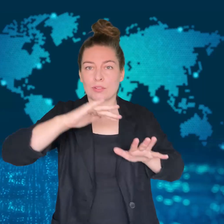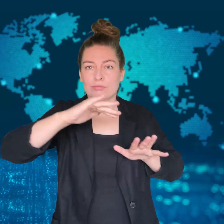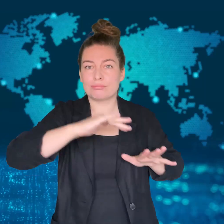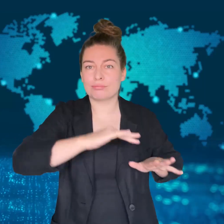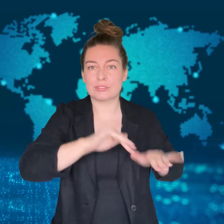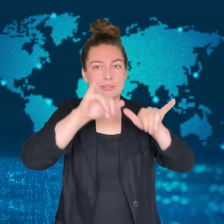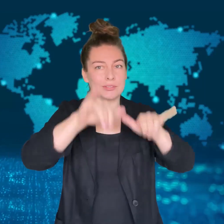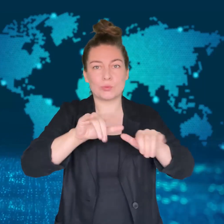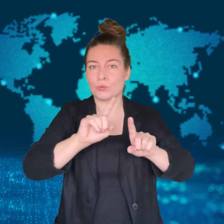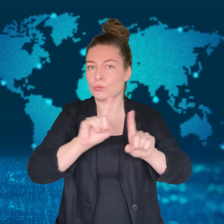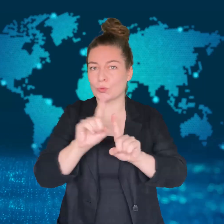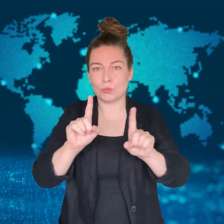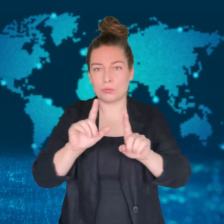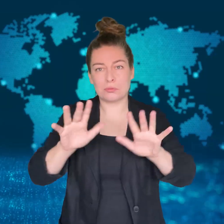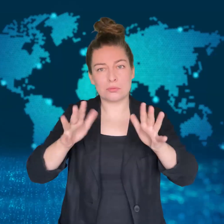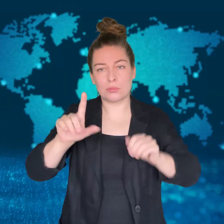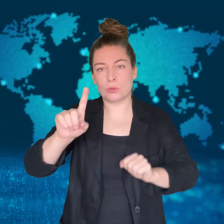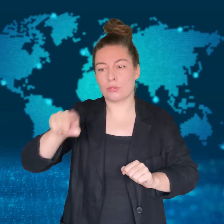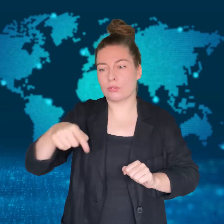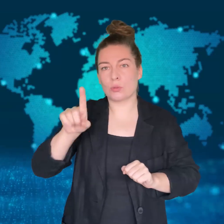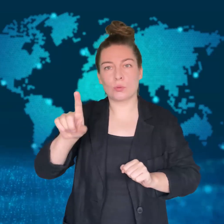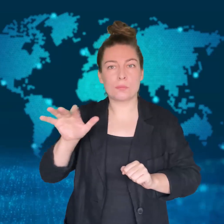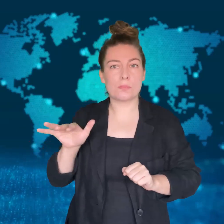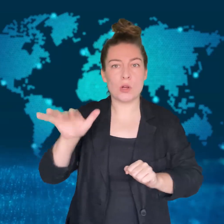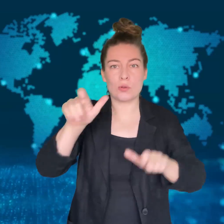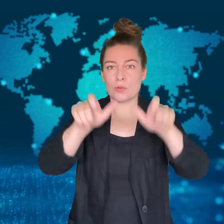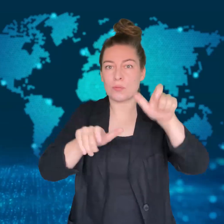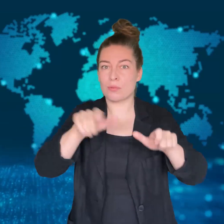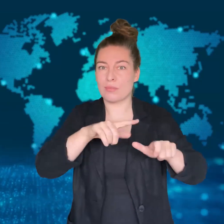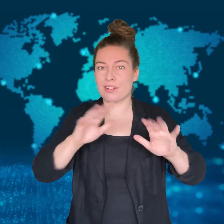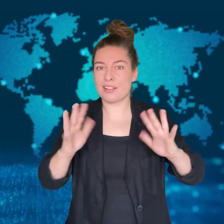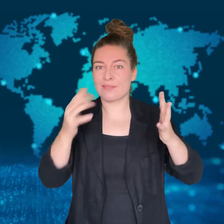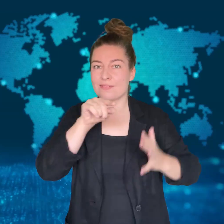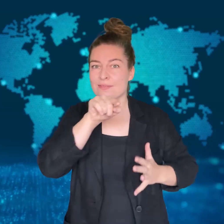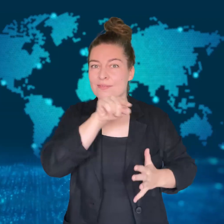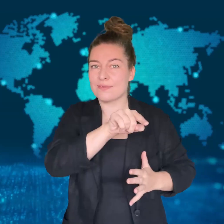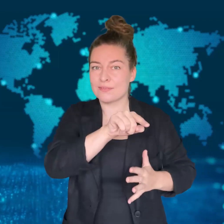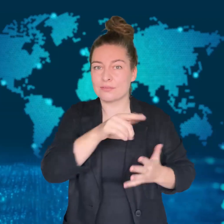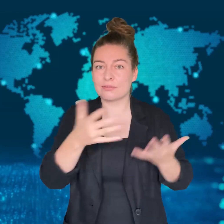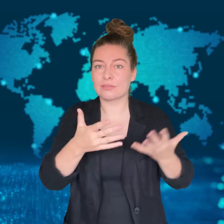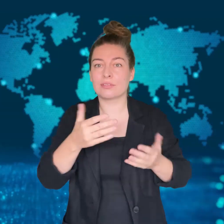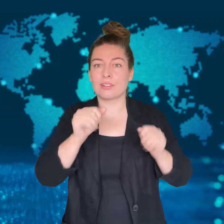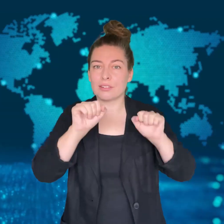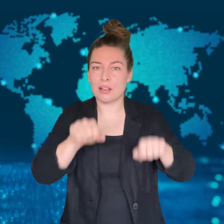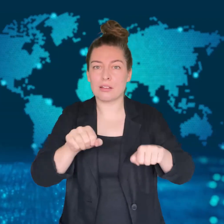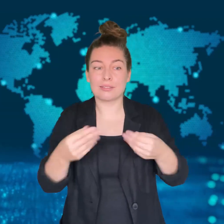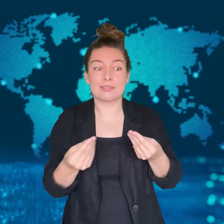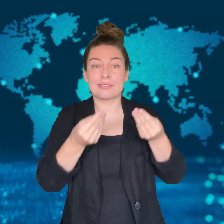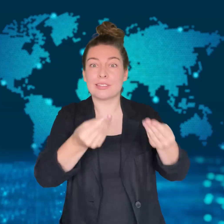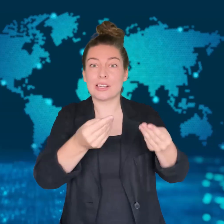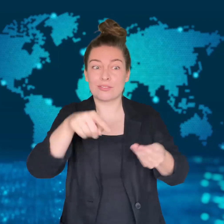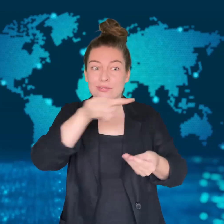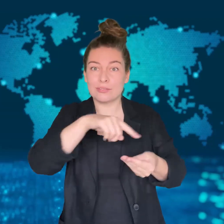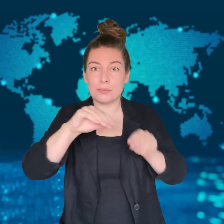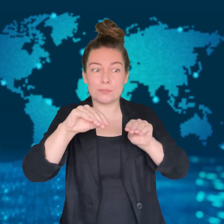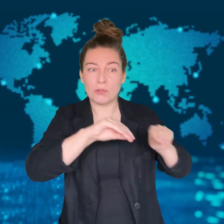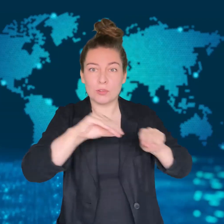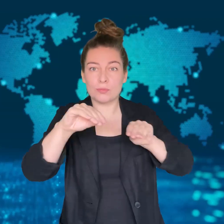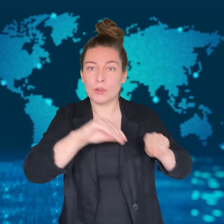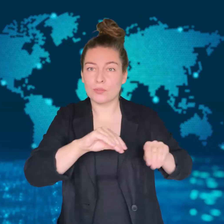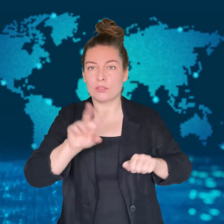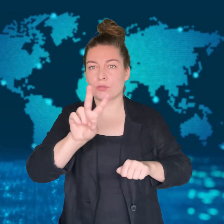The warning was to allow Palestinian civilians to leave prior to Israel launching